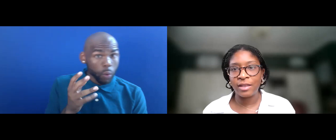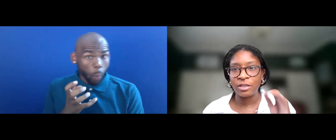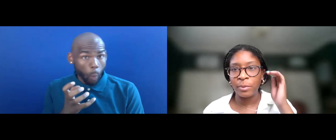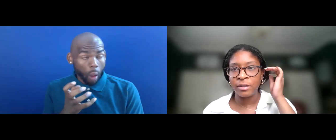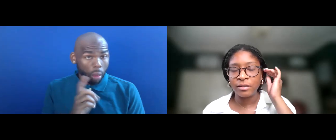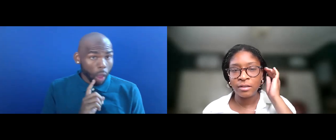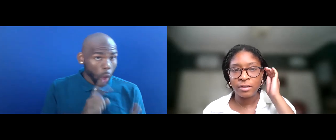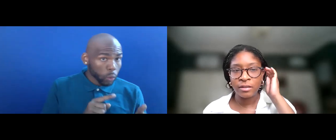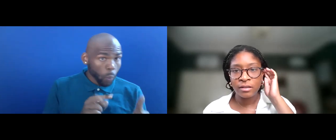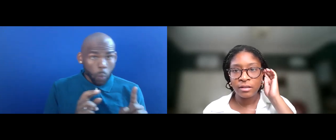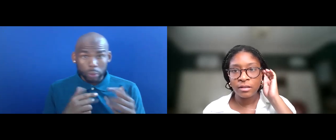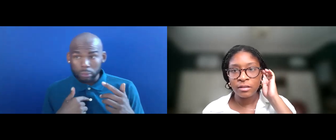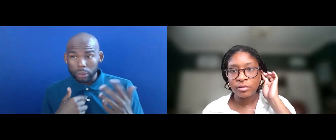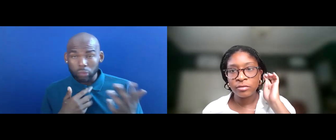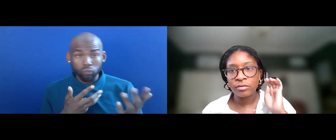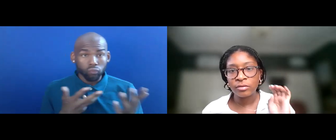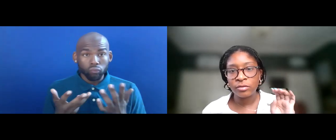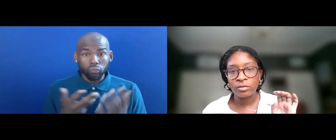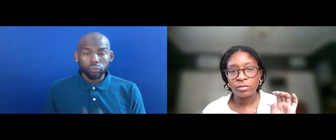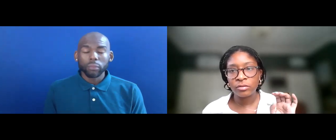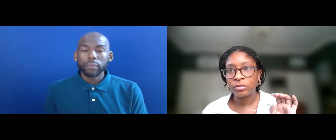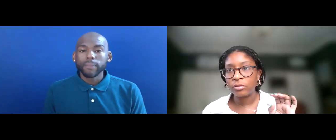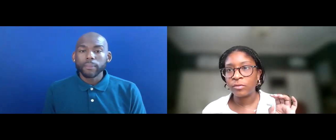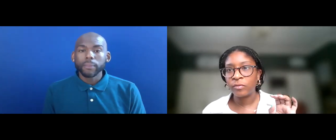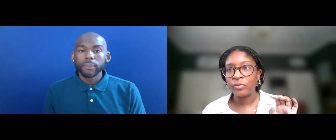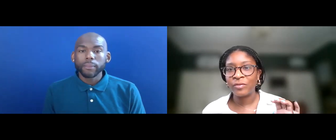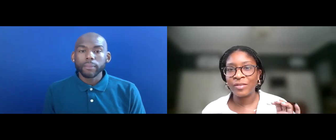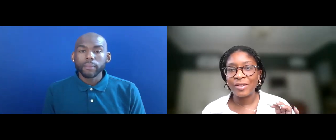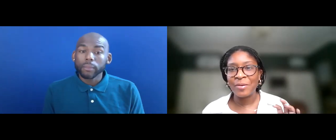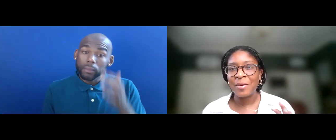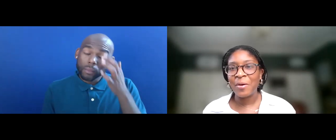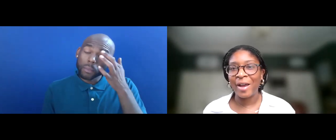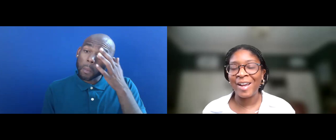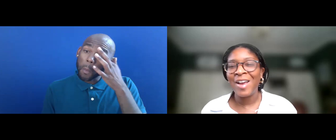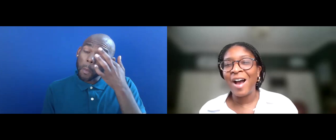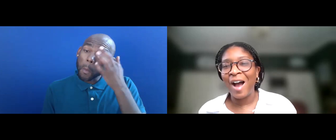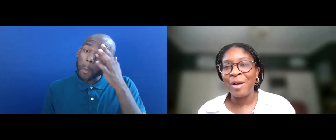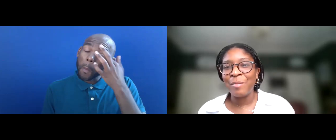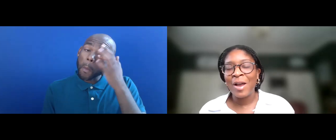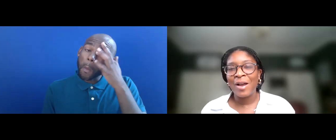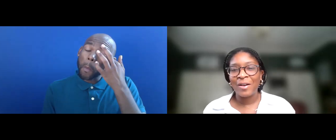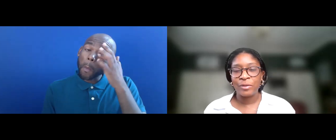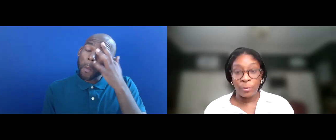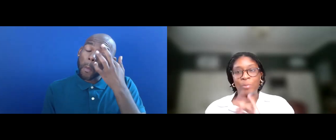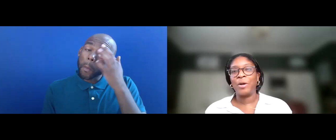THIS ONE? OKAY. Daniel Schreier: THANK YOU.